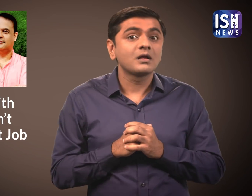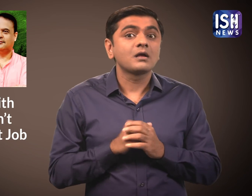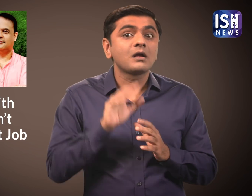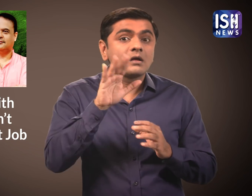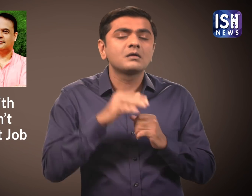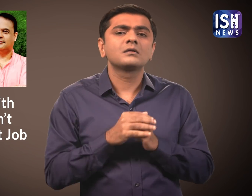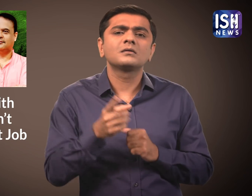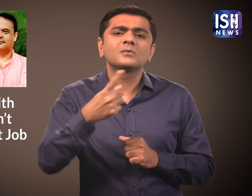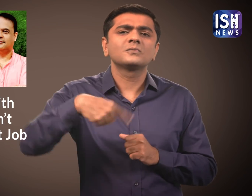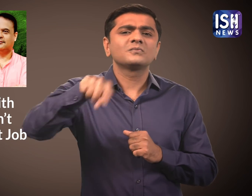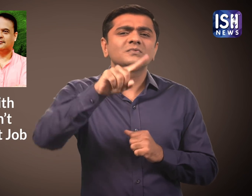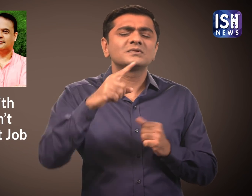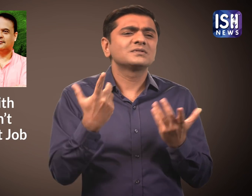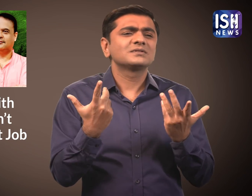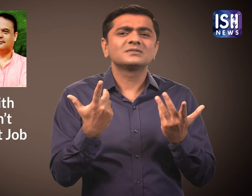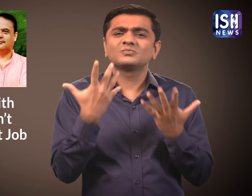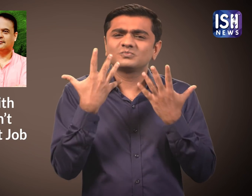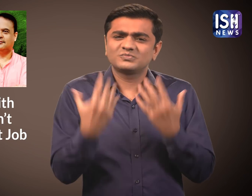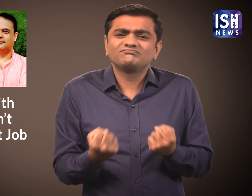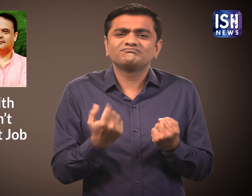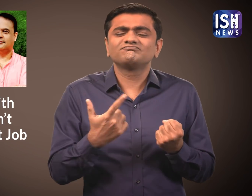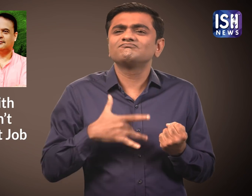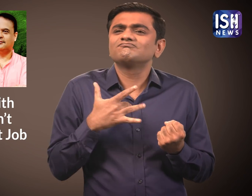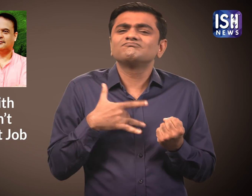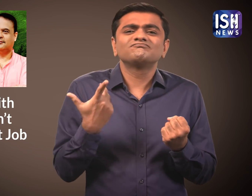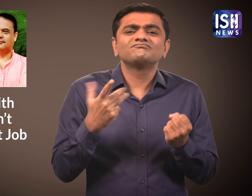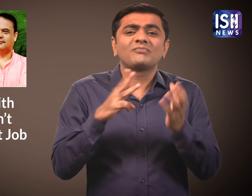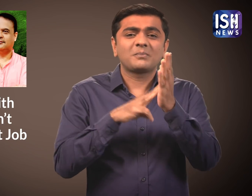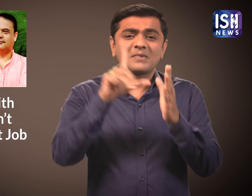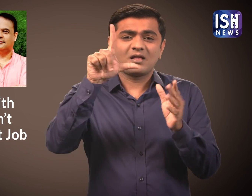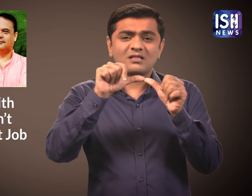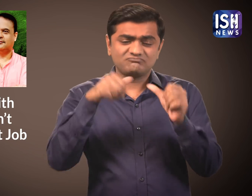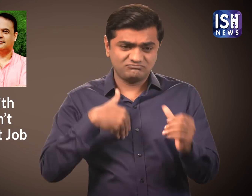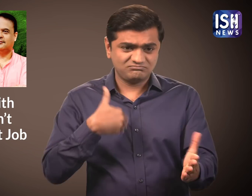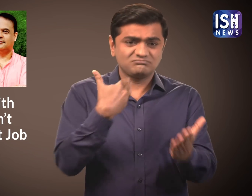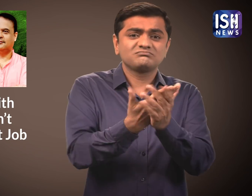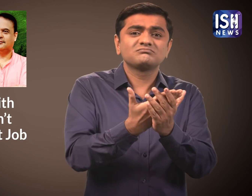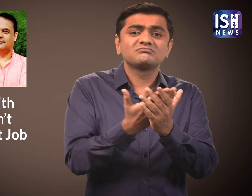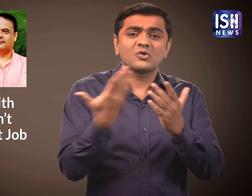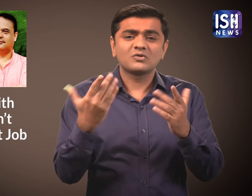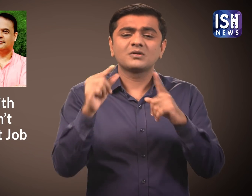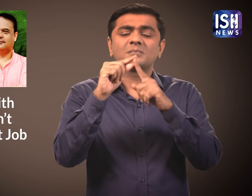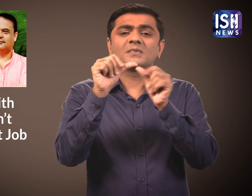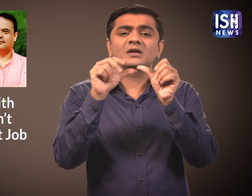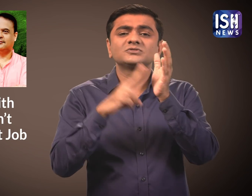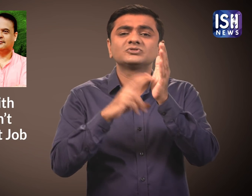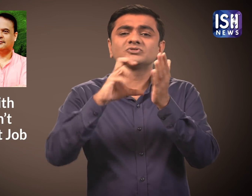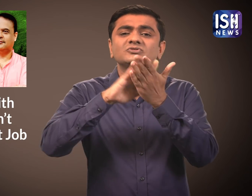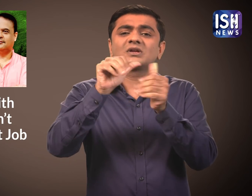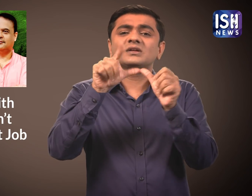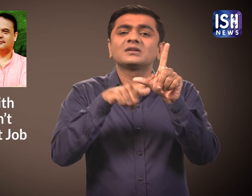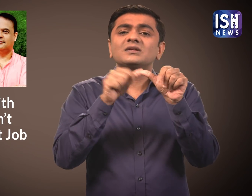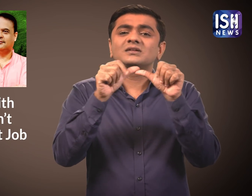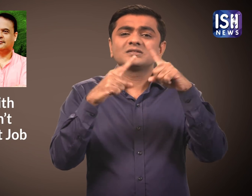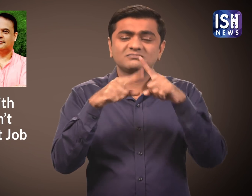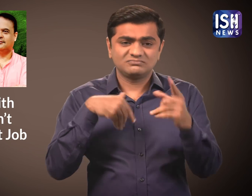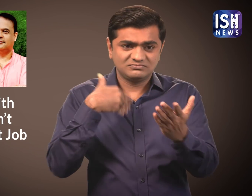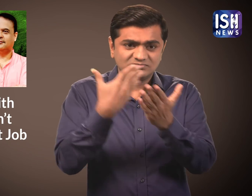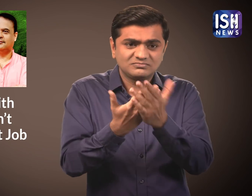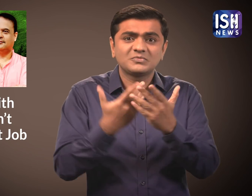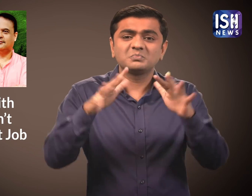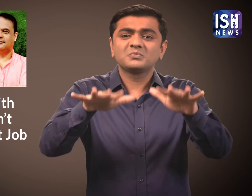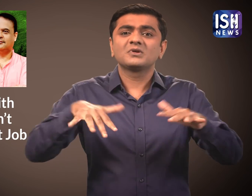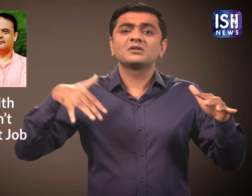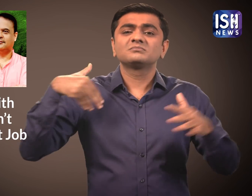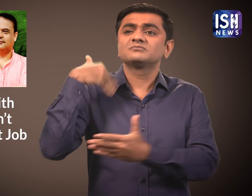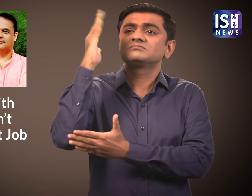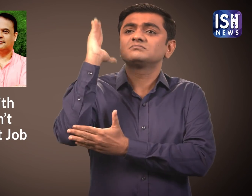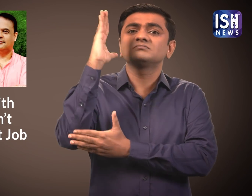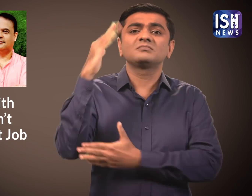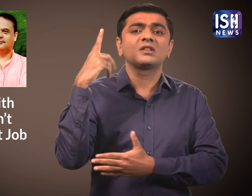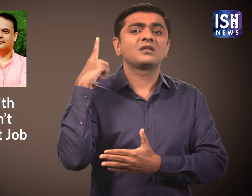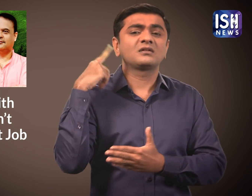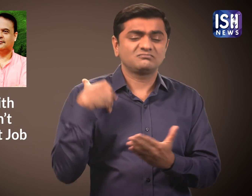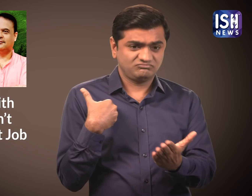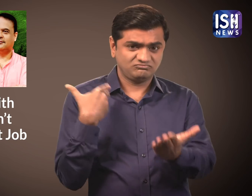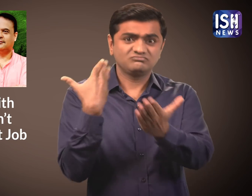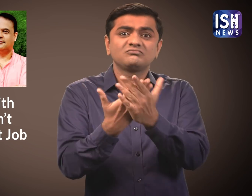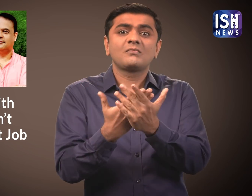If a person wants to stand for MLA election or the Panchayat in Assam